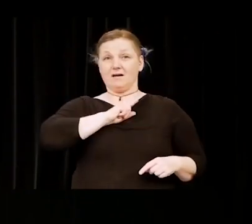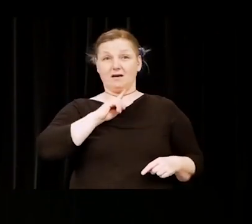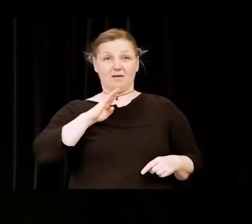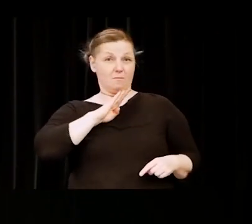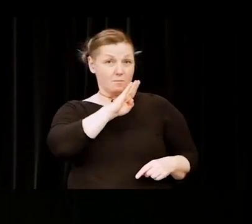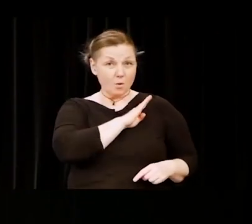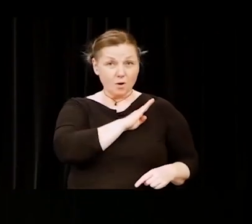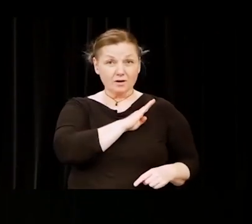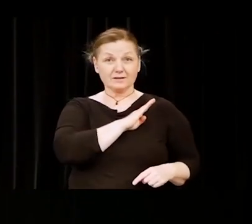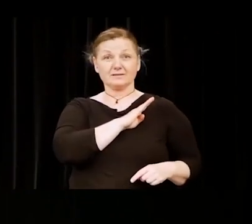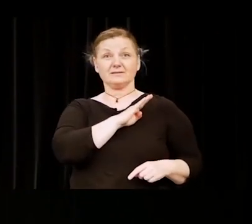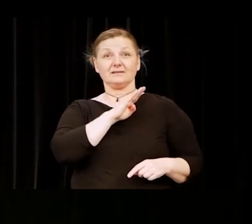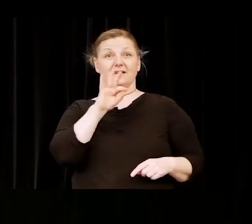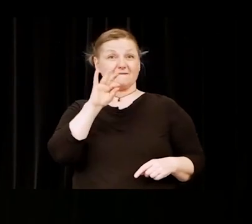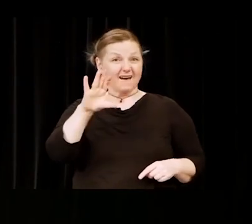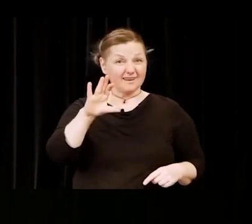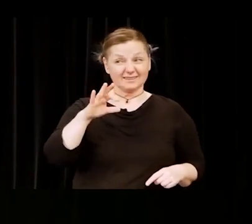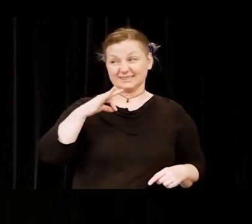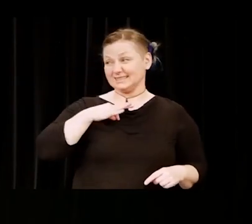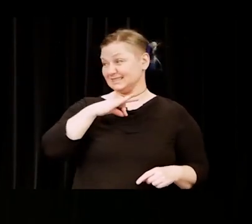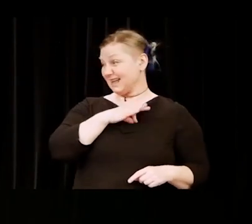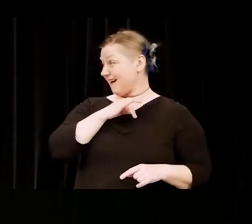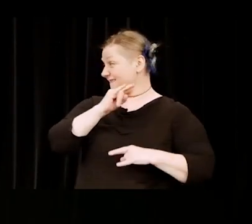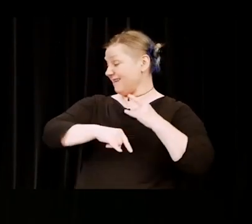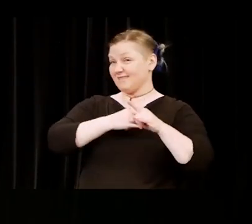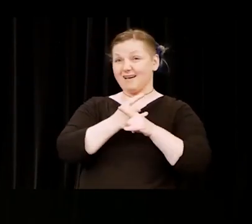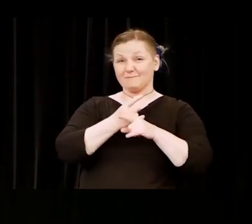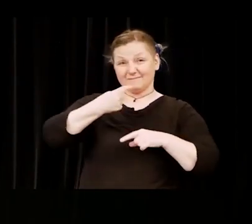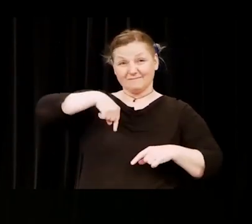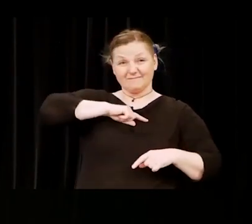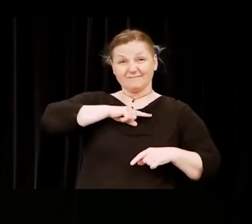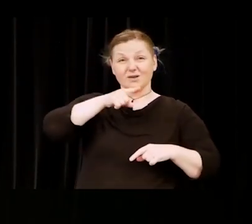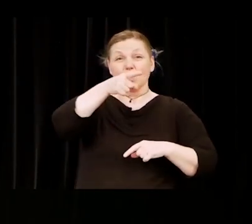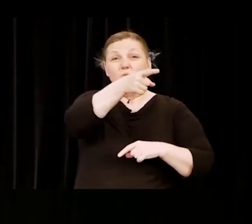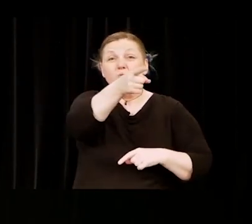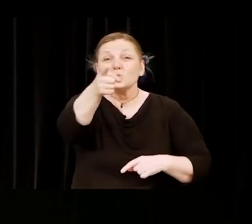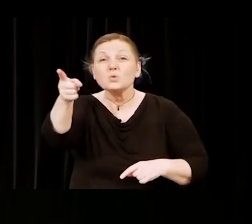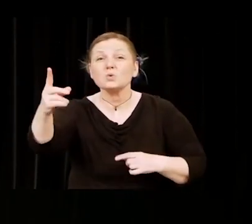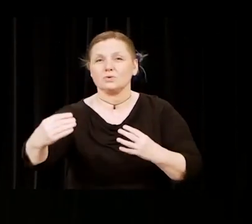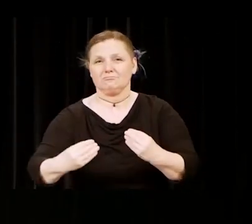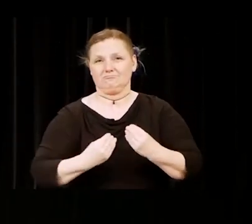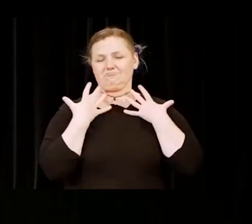you inspire us and you will always be part of our lives. Congratulations graduates.